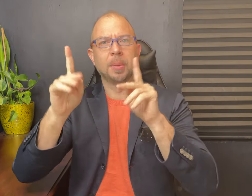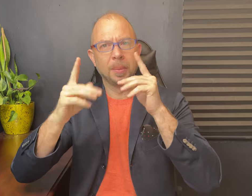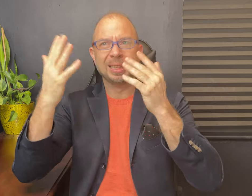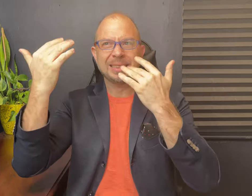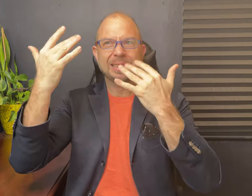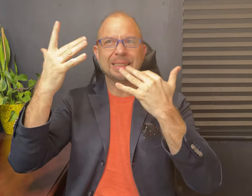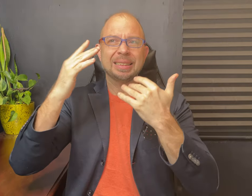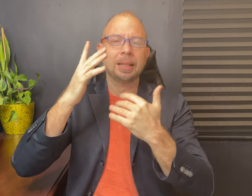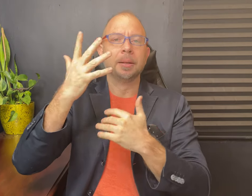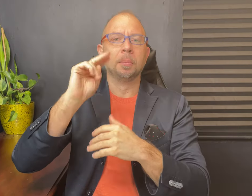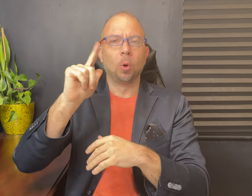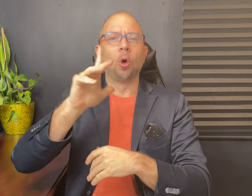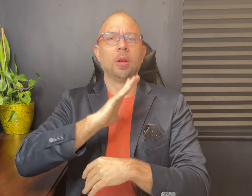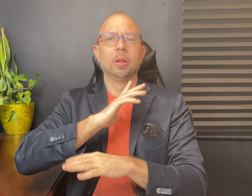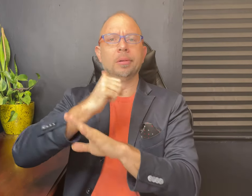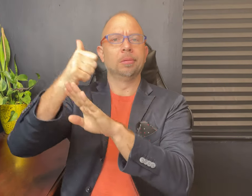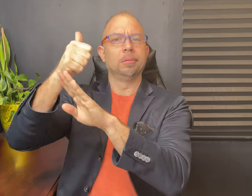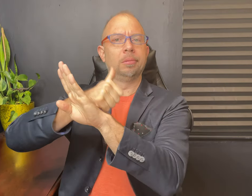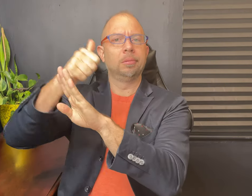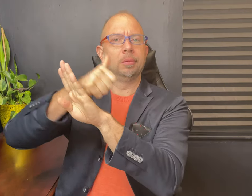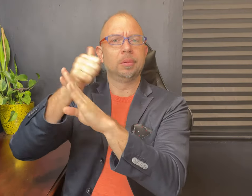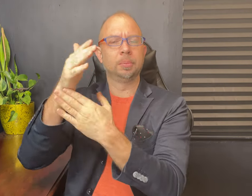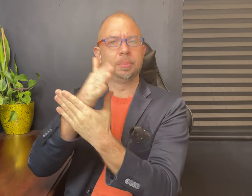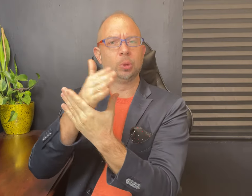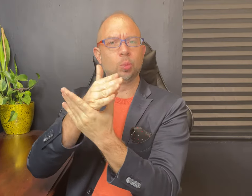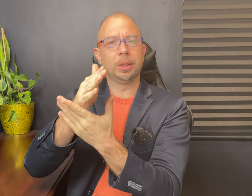Later NTID funded Paul's advocacy efforts -